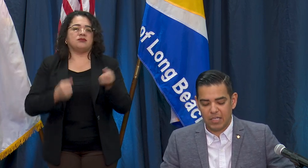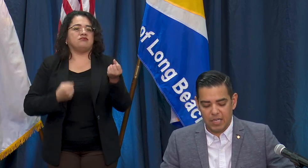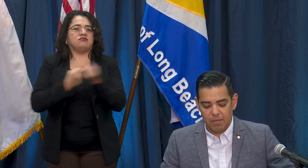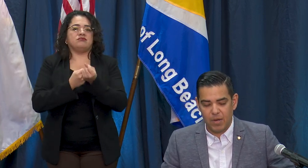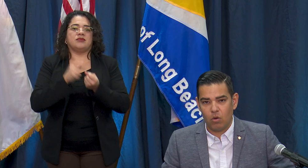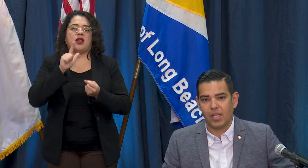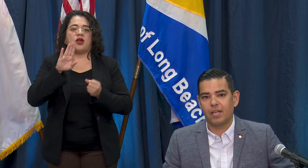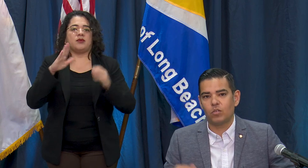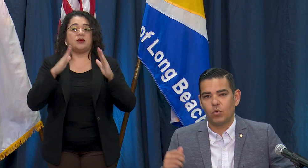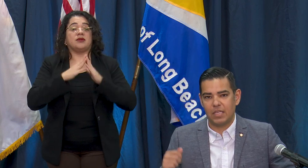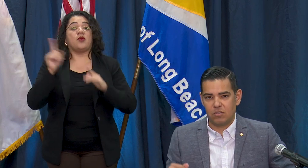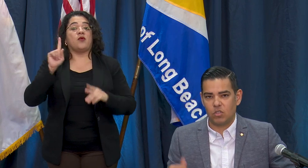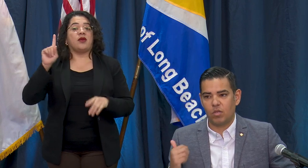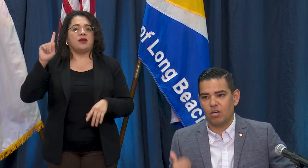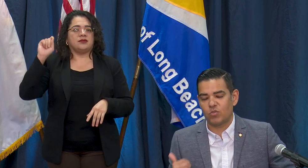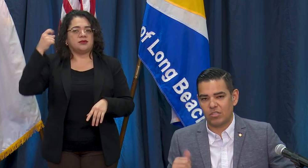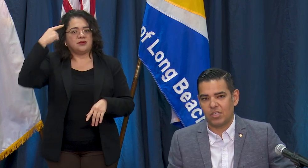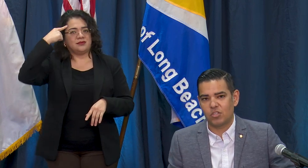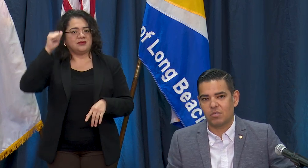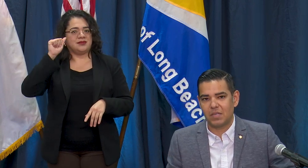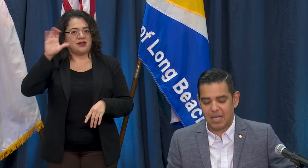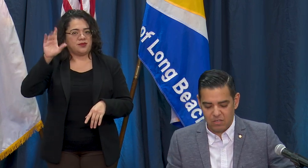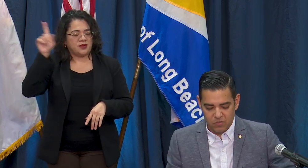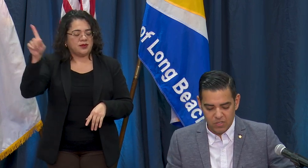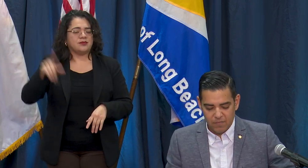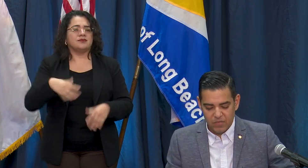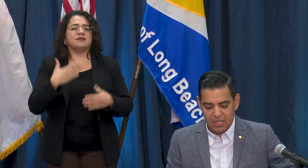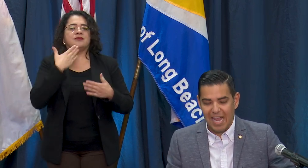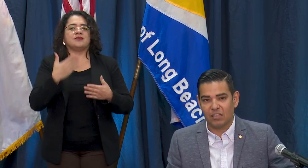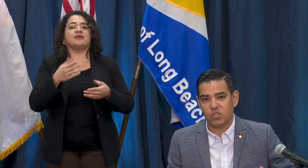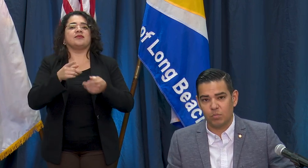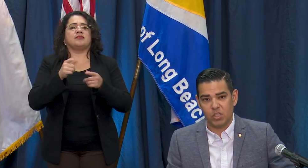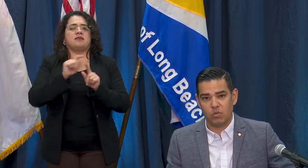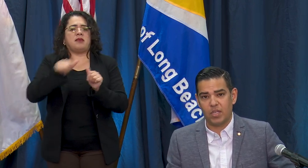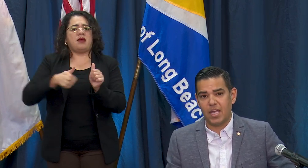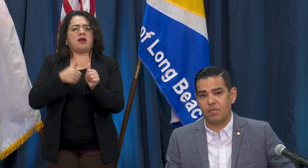Paola who is doing our translation behind us and Alice will be doing a